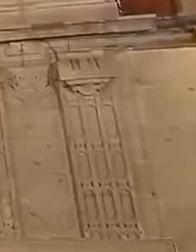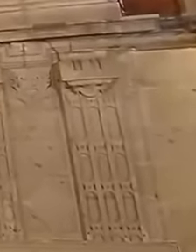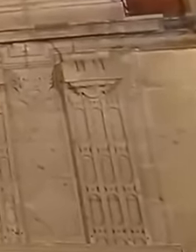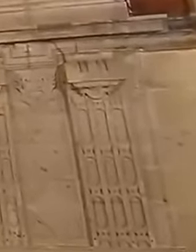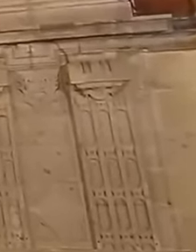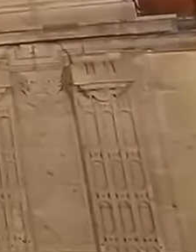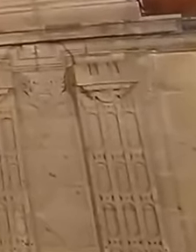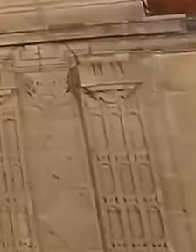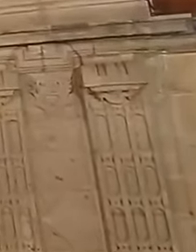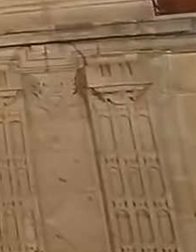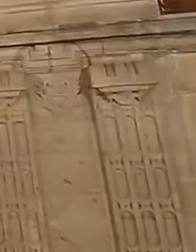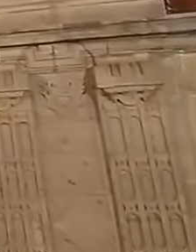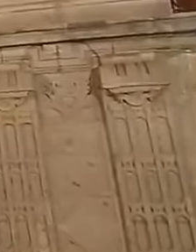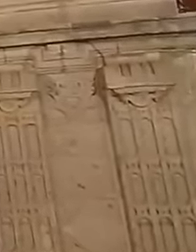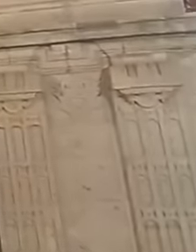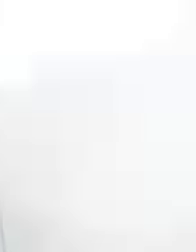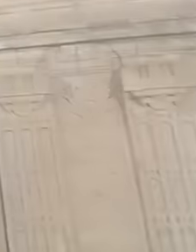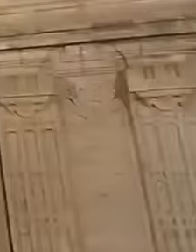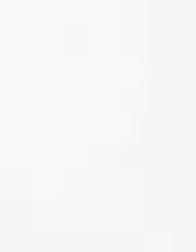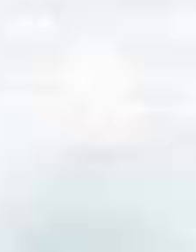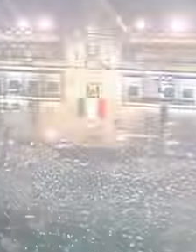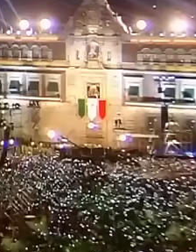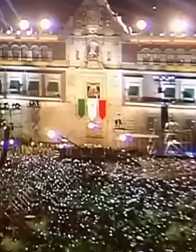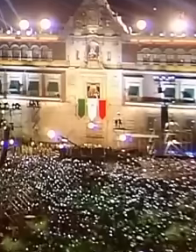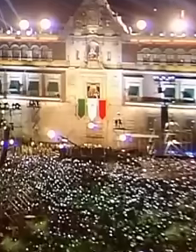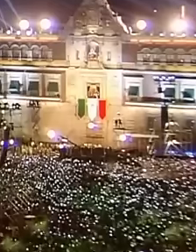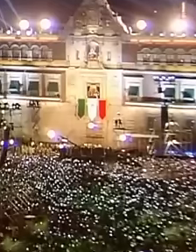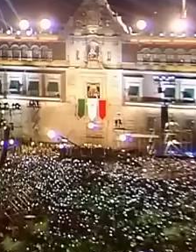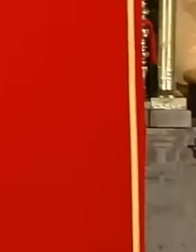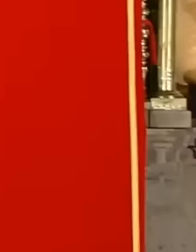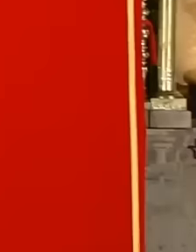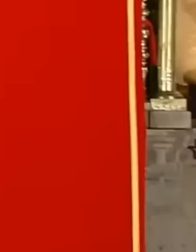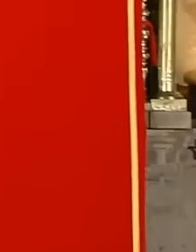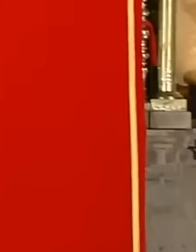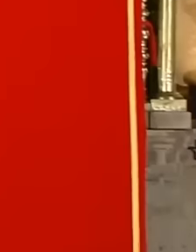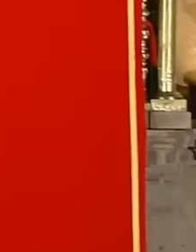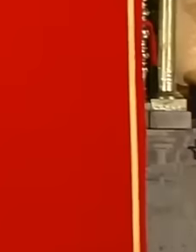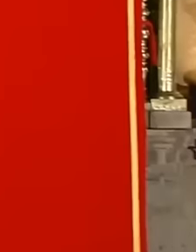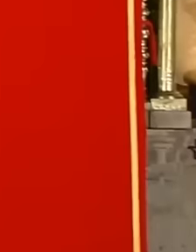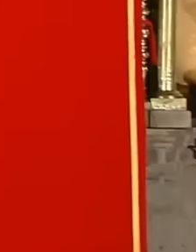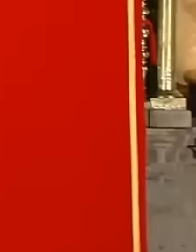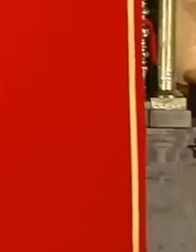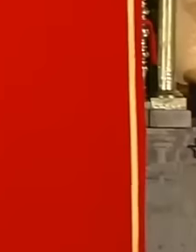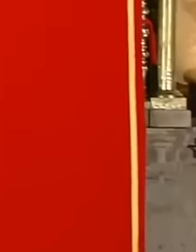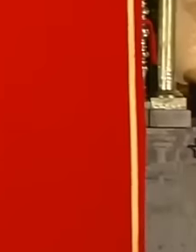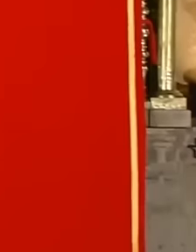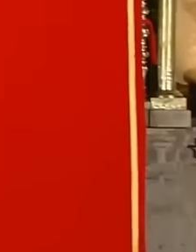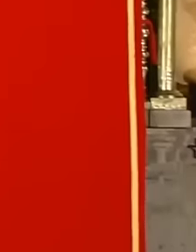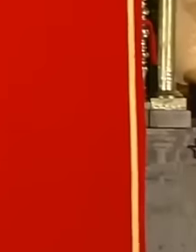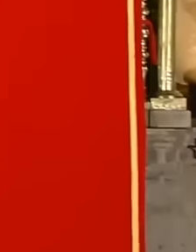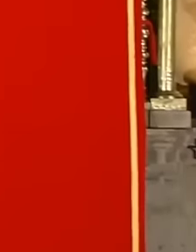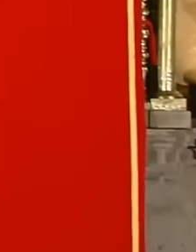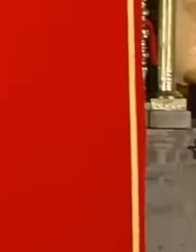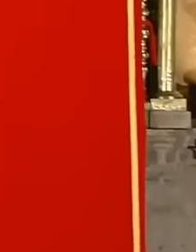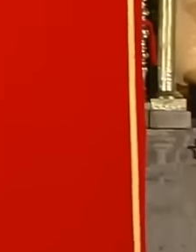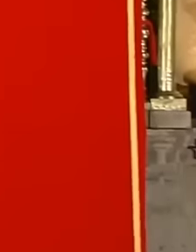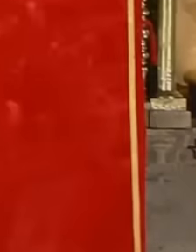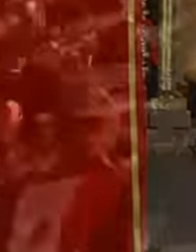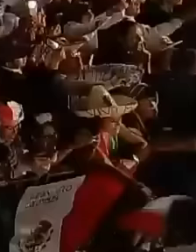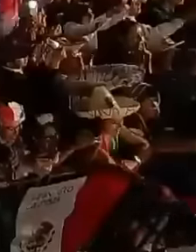of Independence makes him feel proud to be Mexican during the morning conference the